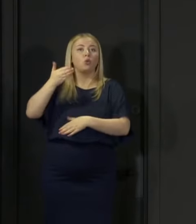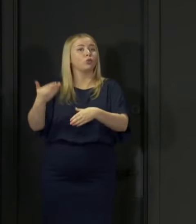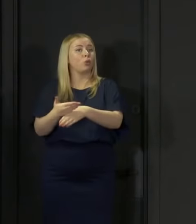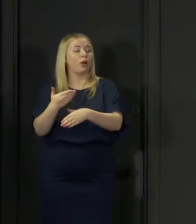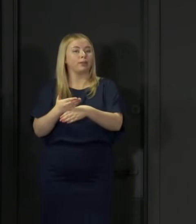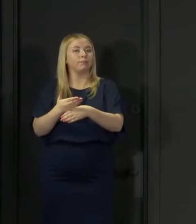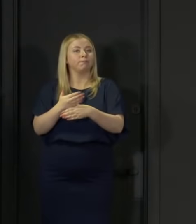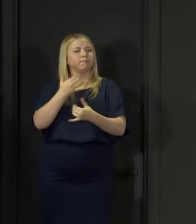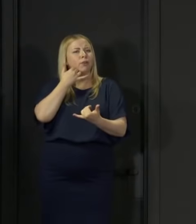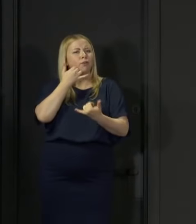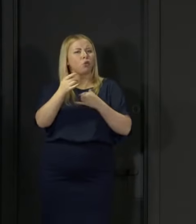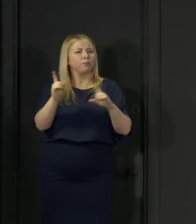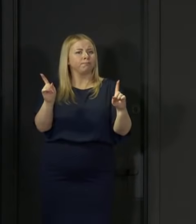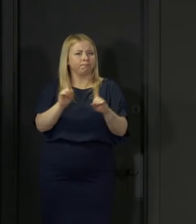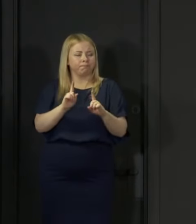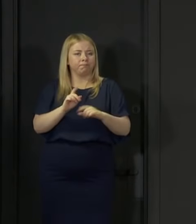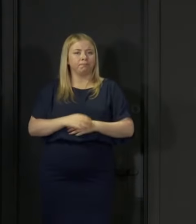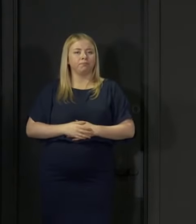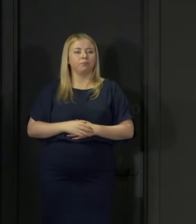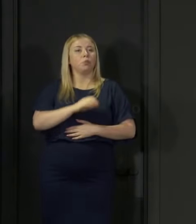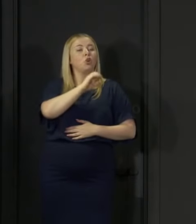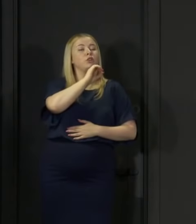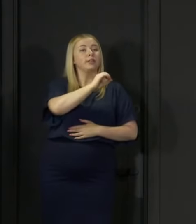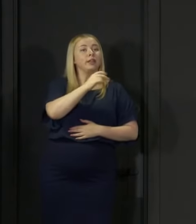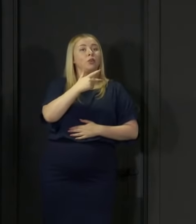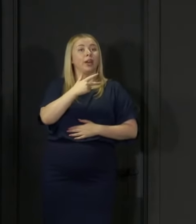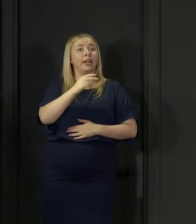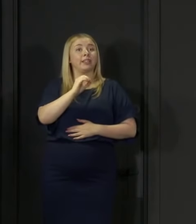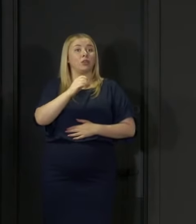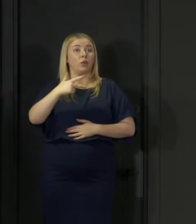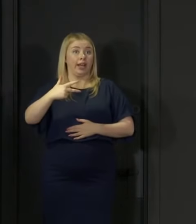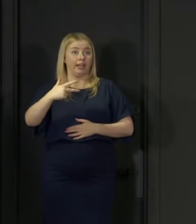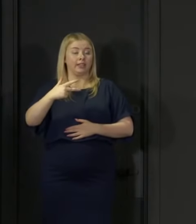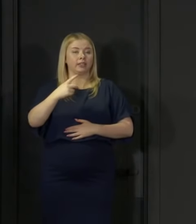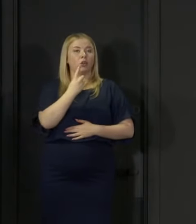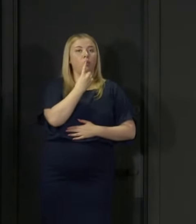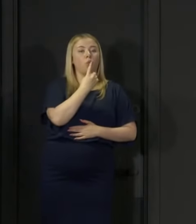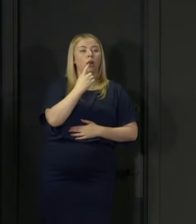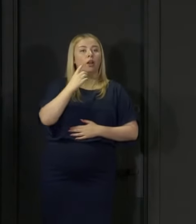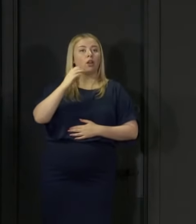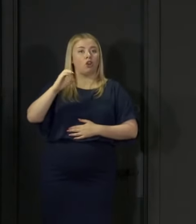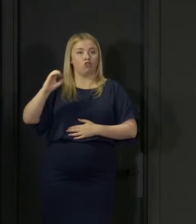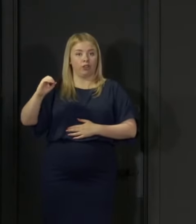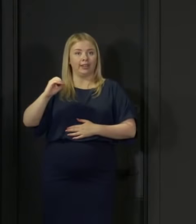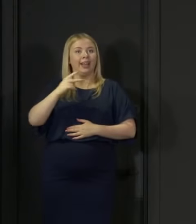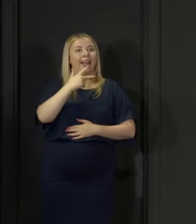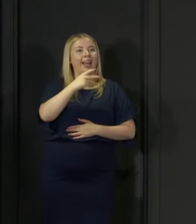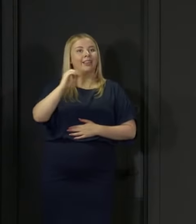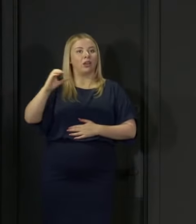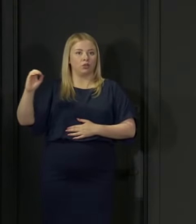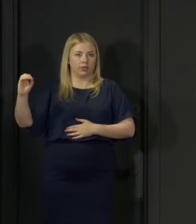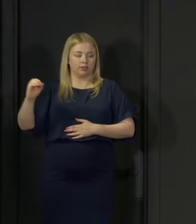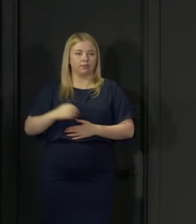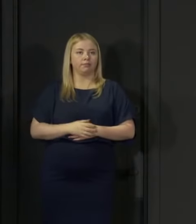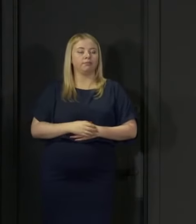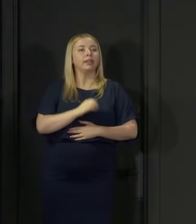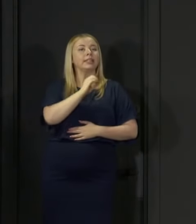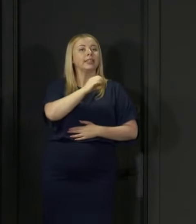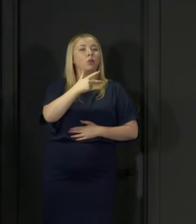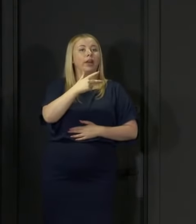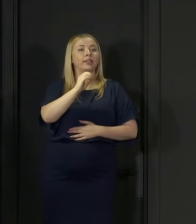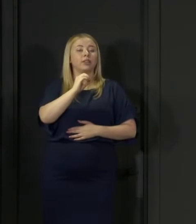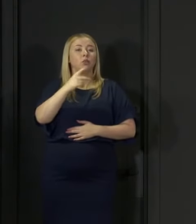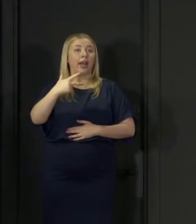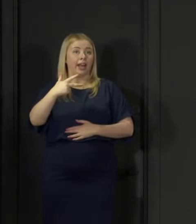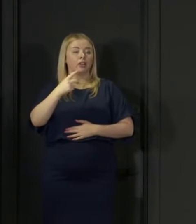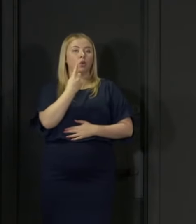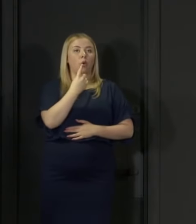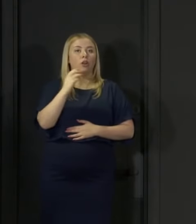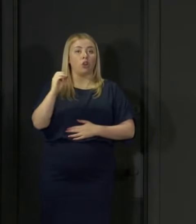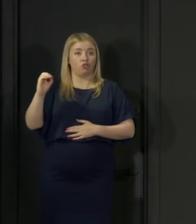The number for the helpline is 0808 100 8000.